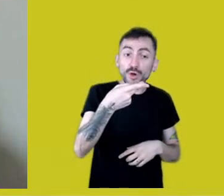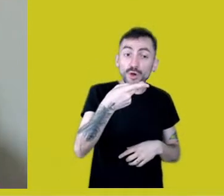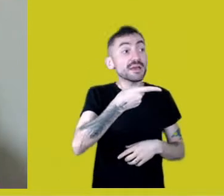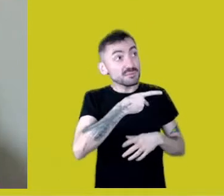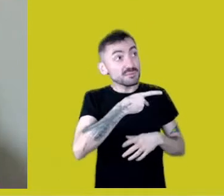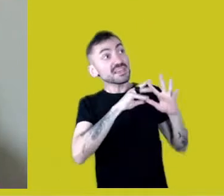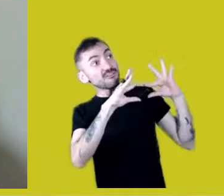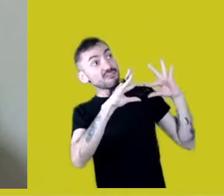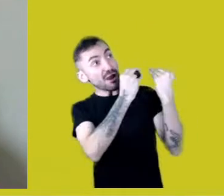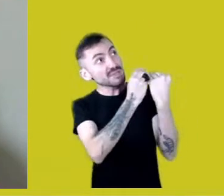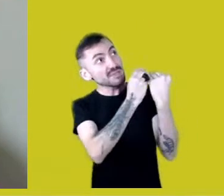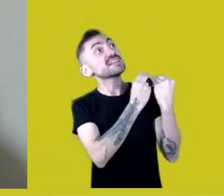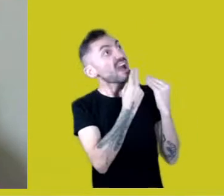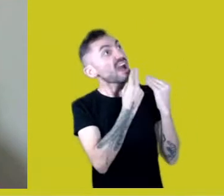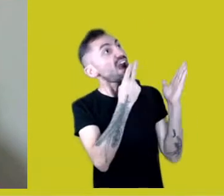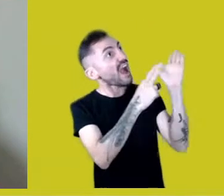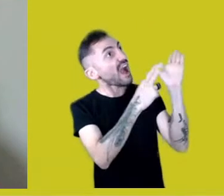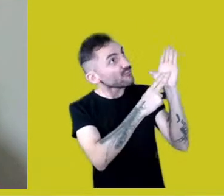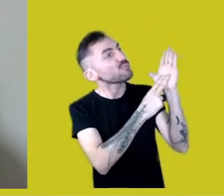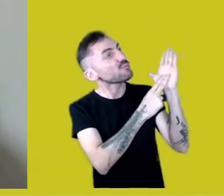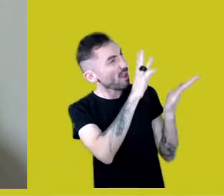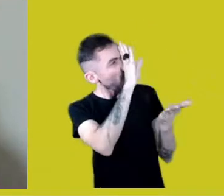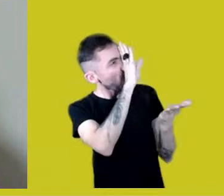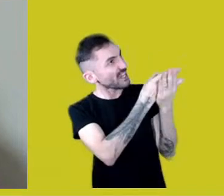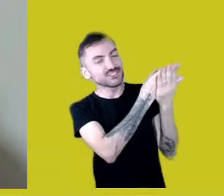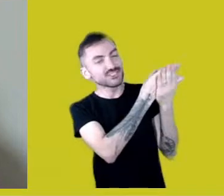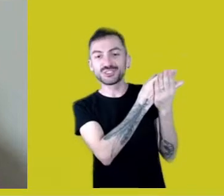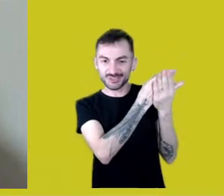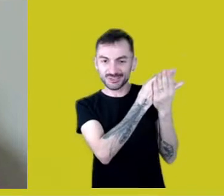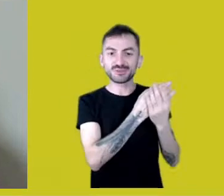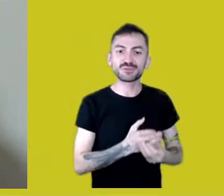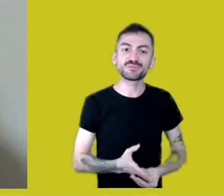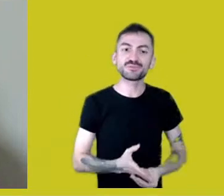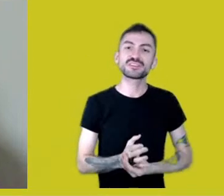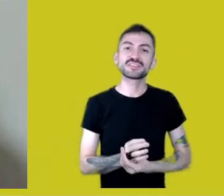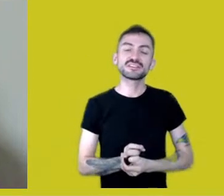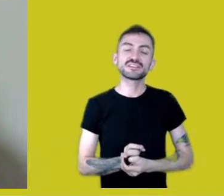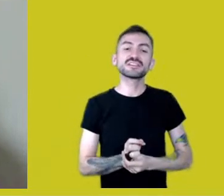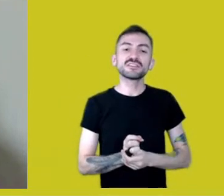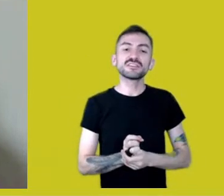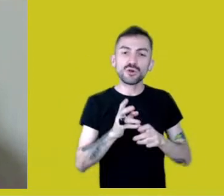and I believe her. So, we’ll keep defending these territories